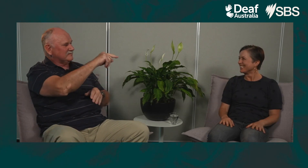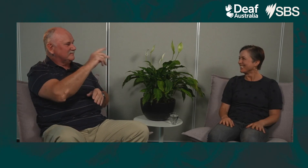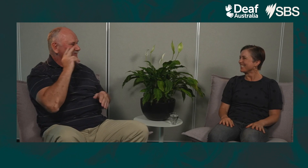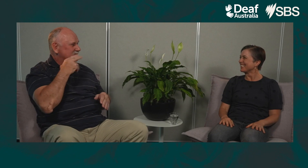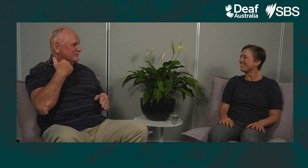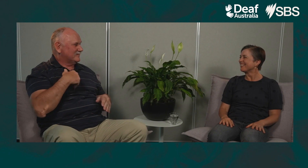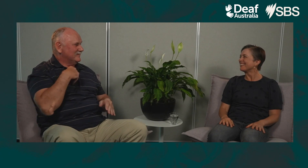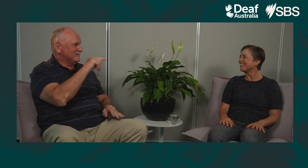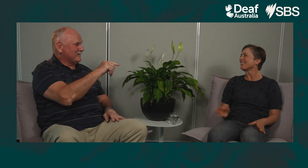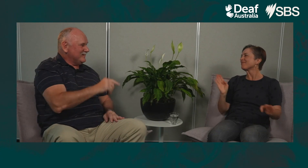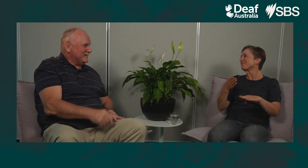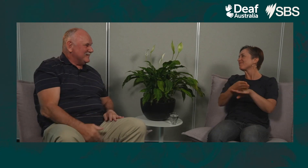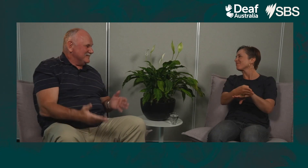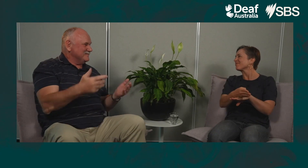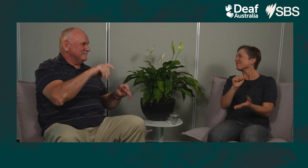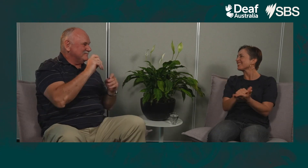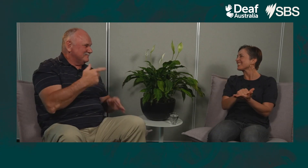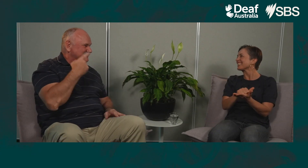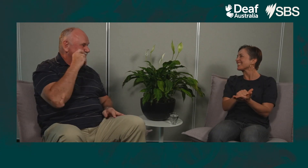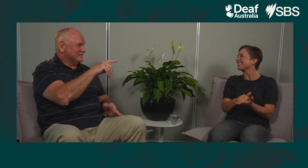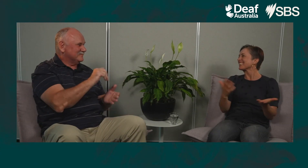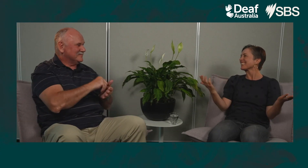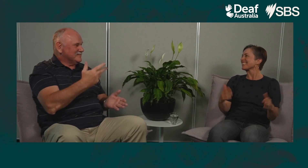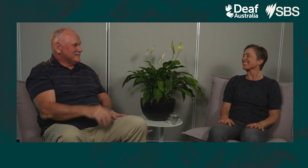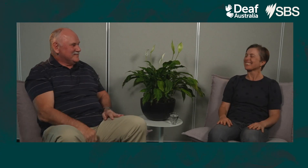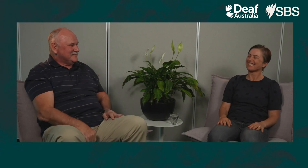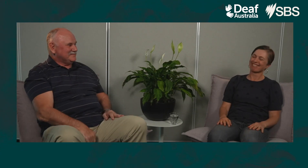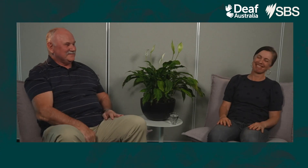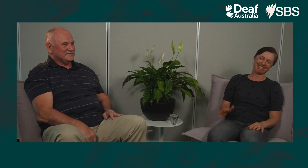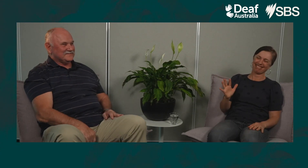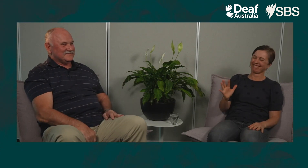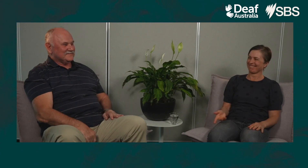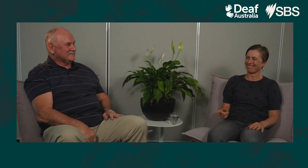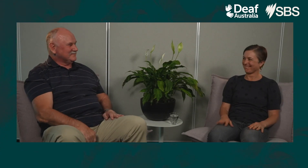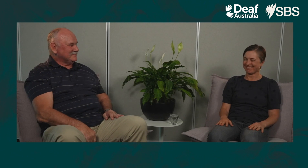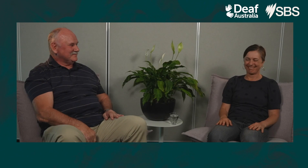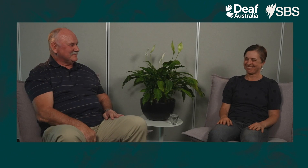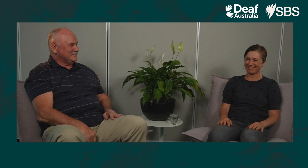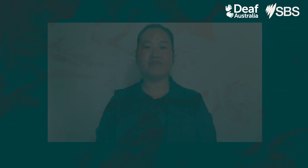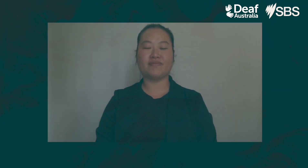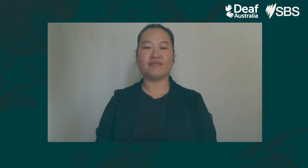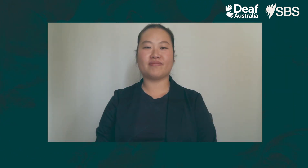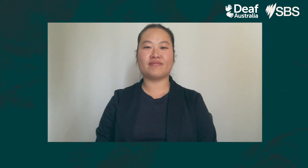he figures that that's where the young lady lives. That’s so funny.